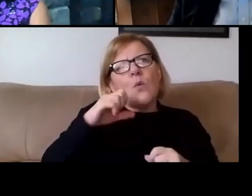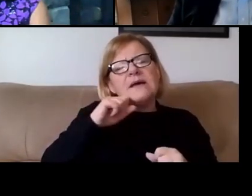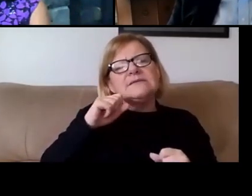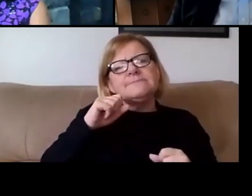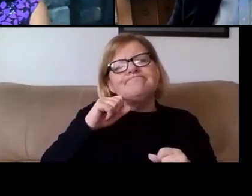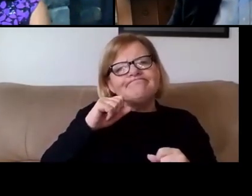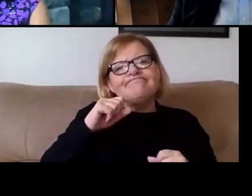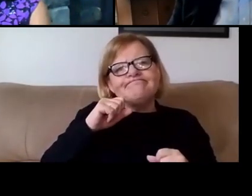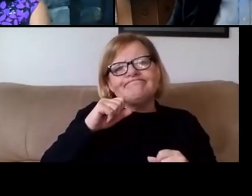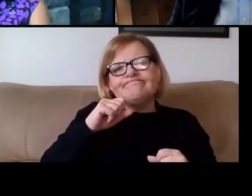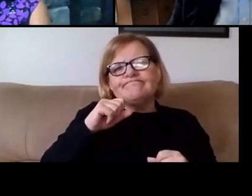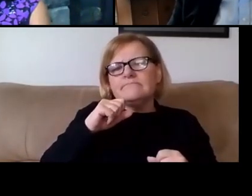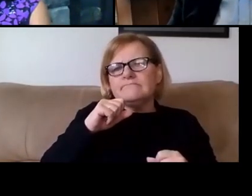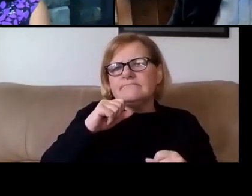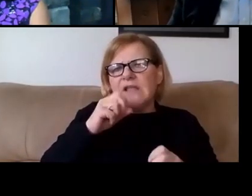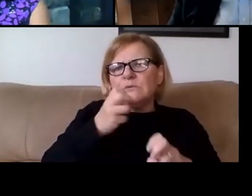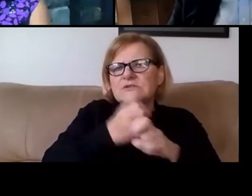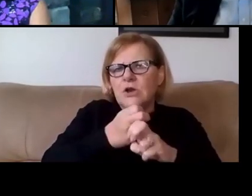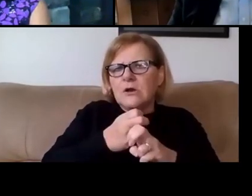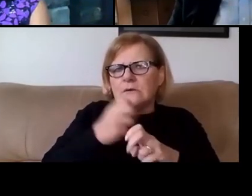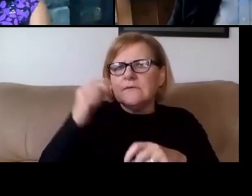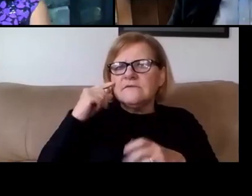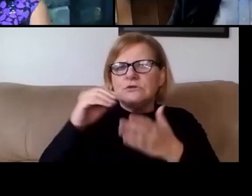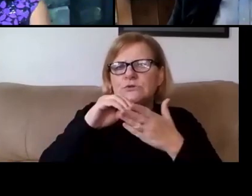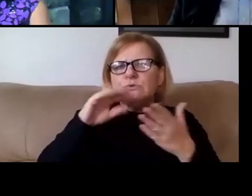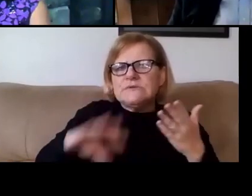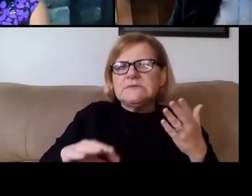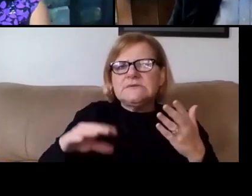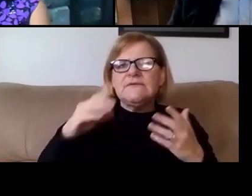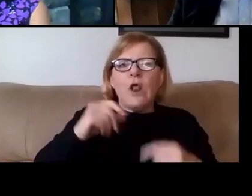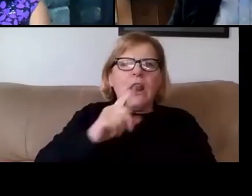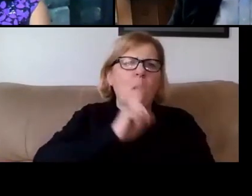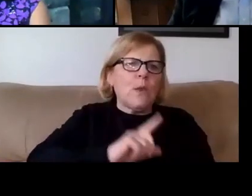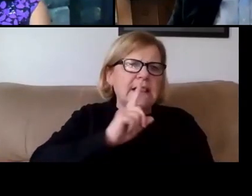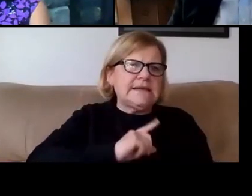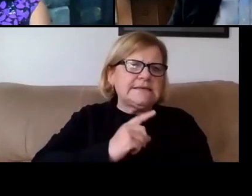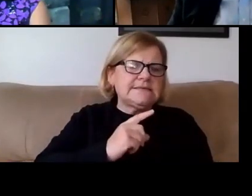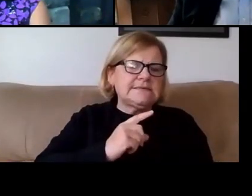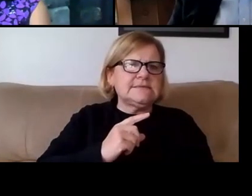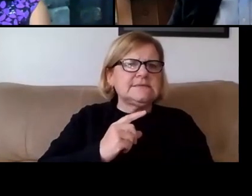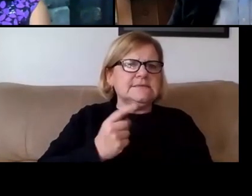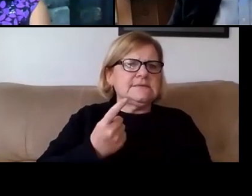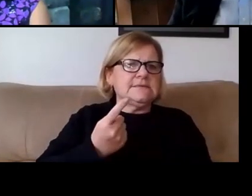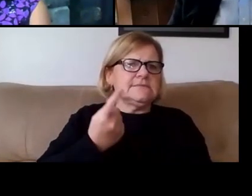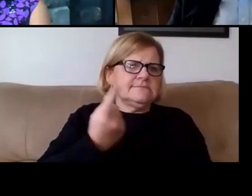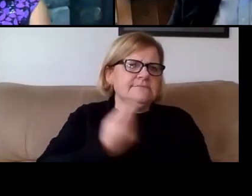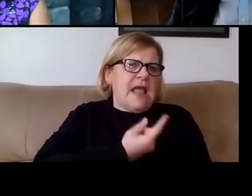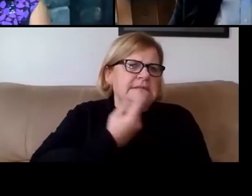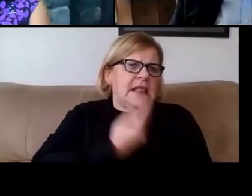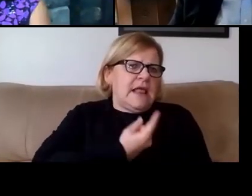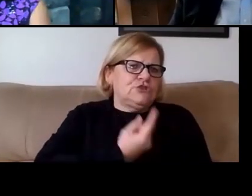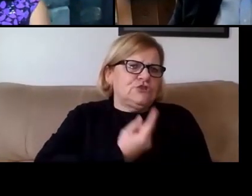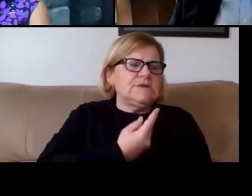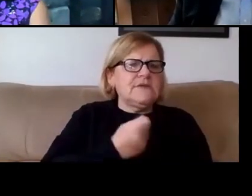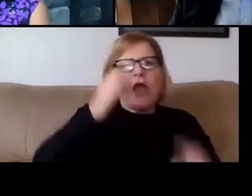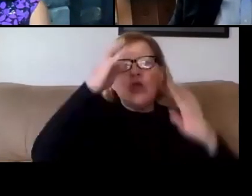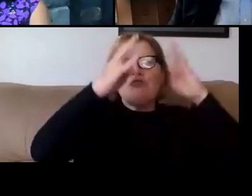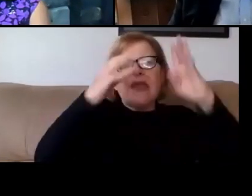that placed a toll on students in terms of loneliness and isolation. And so, that creativity that I talked about